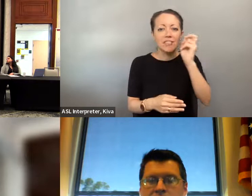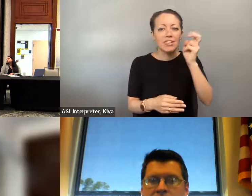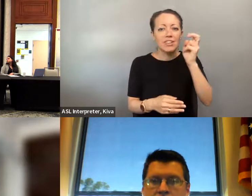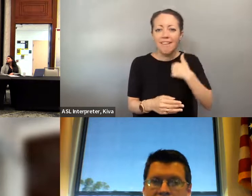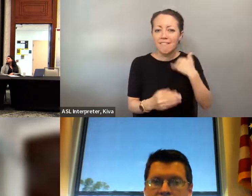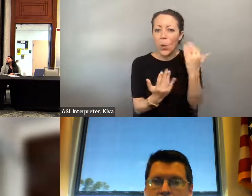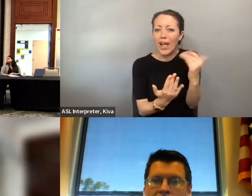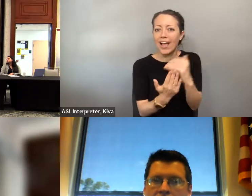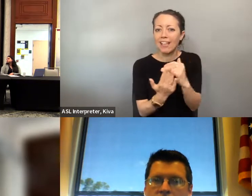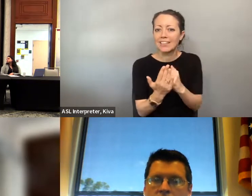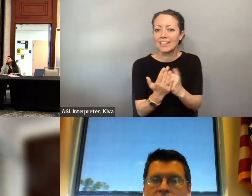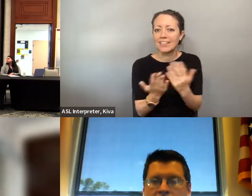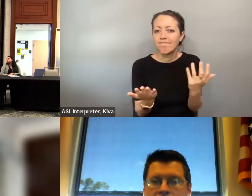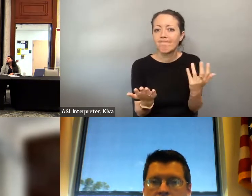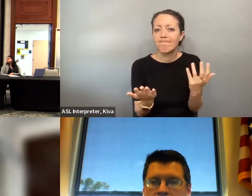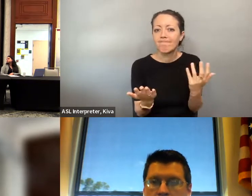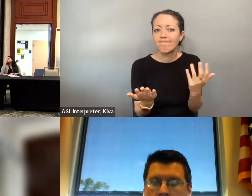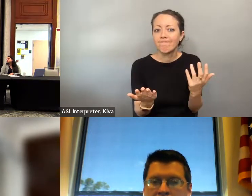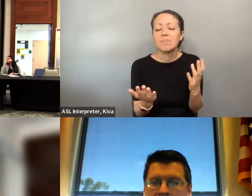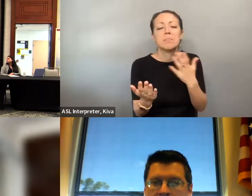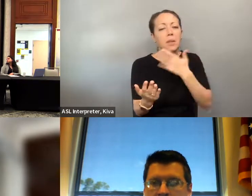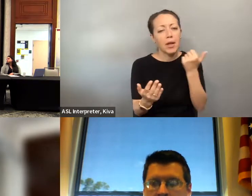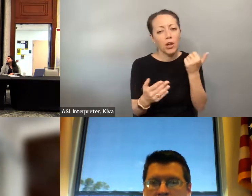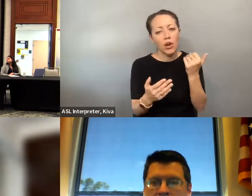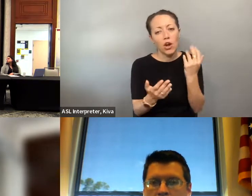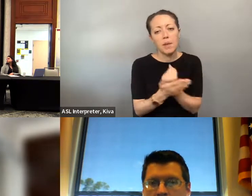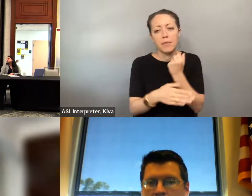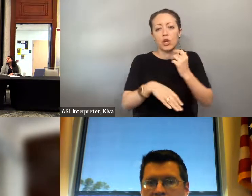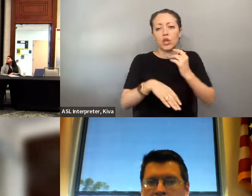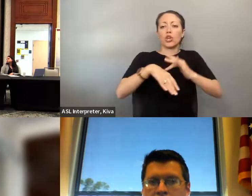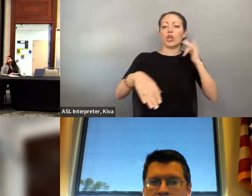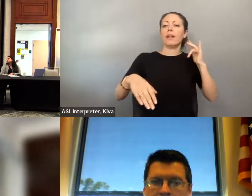think they can wait till the last second to schedule a trip And then you know beyond that, knowing knowing how the service works, I mean, scheduling the time, you know, planning ahead, because you know oftentimes somebody may think that they can wait till the last second to to schedule a trip and some of them, may have you know.